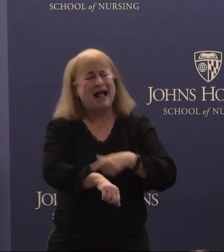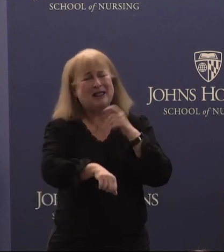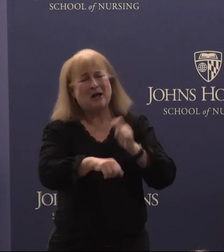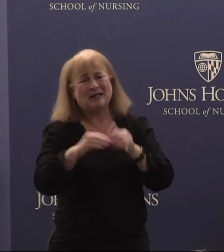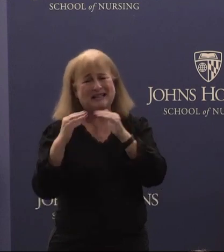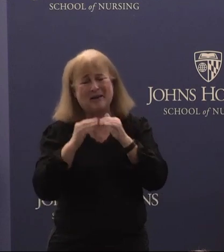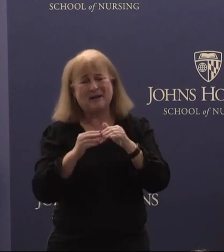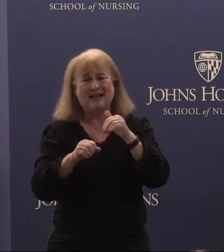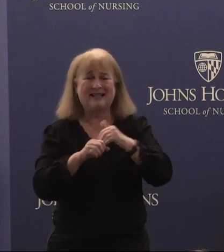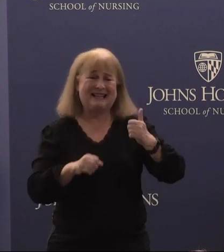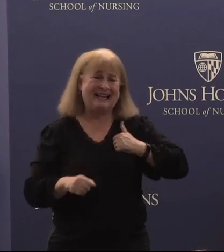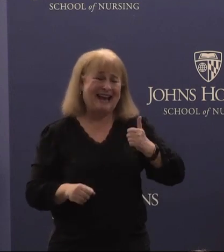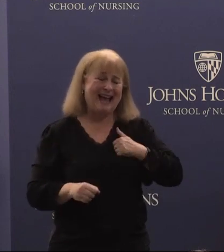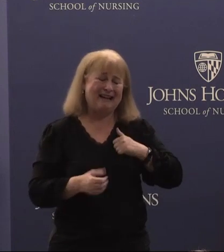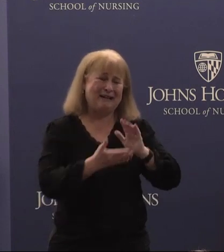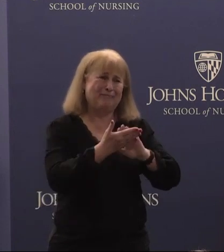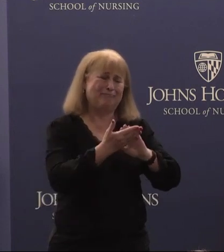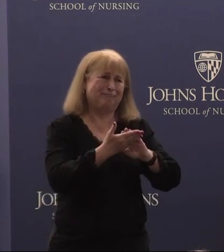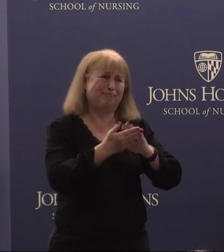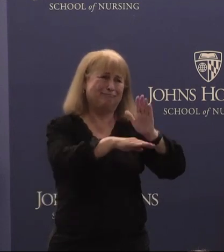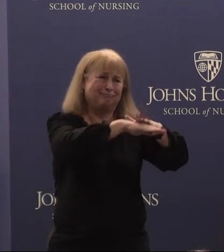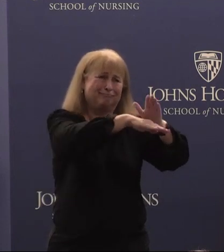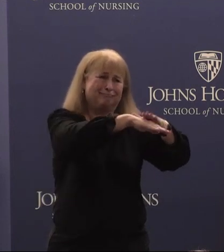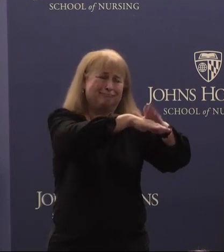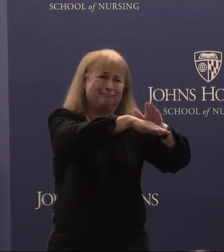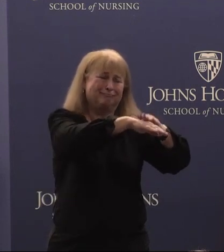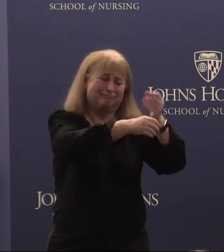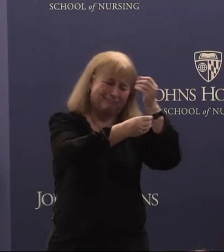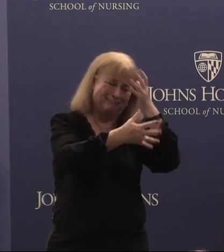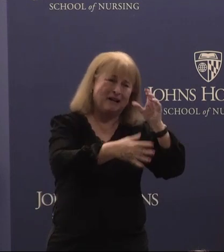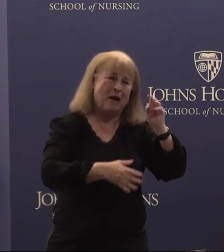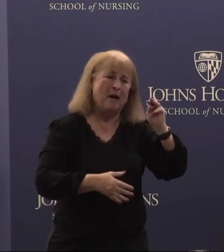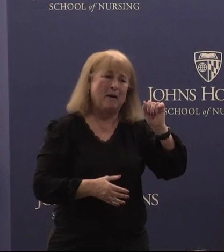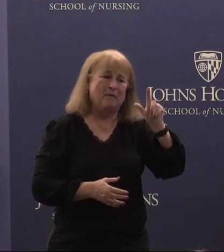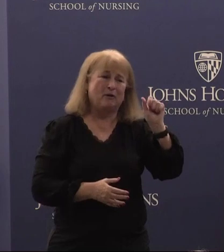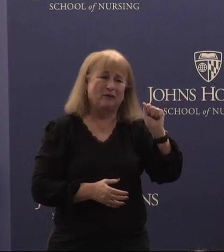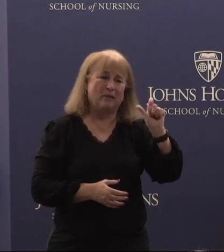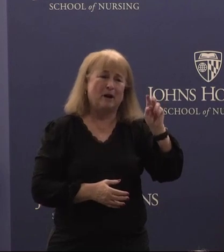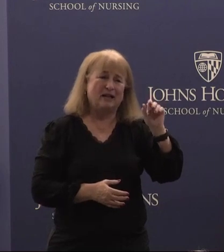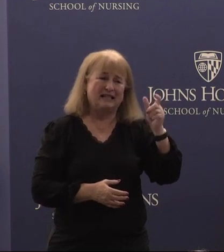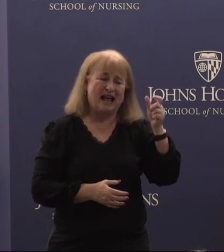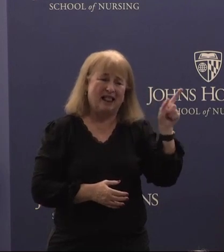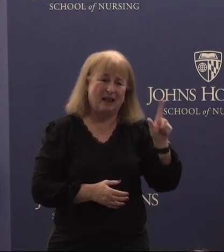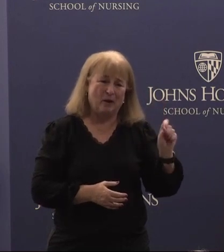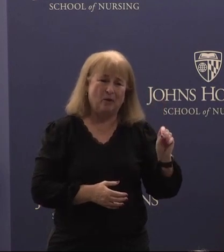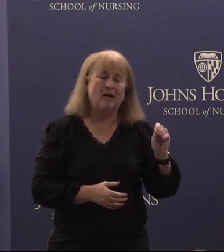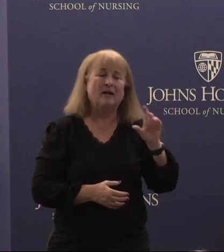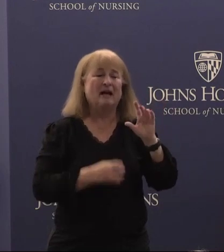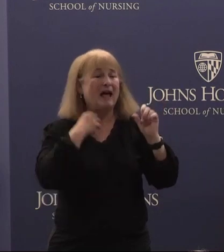in Canada. I've got to give you a special shout out, Natalie Martinello and Walter Witt,